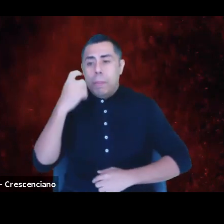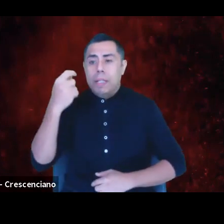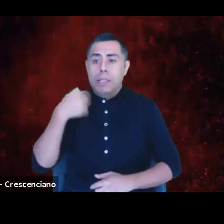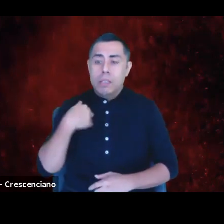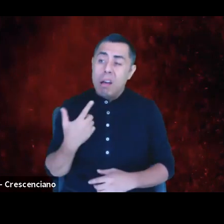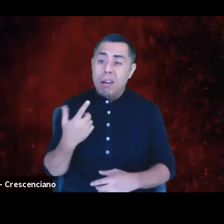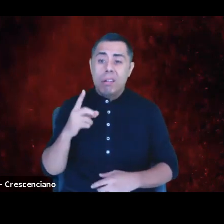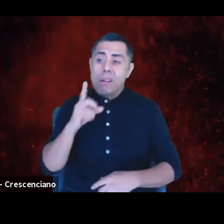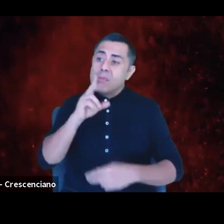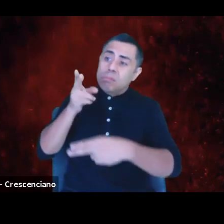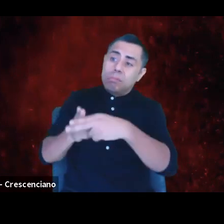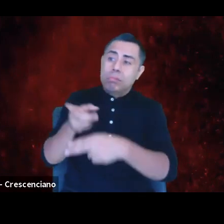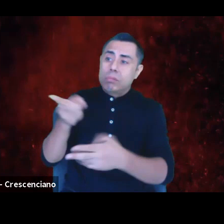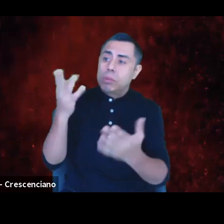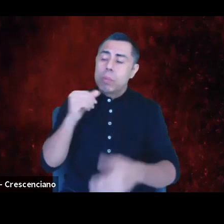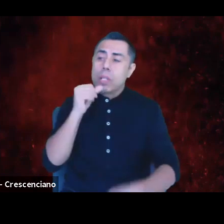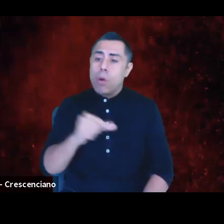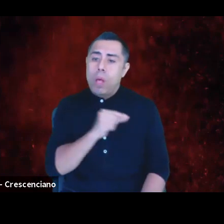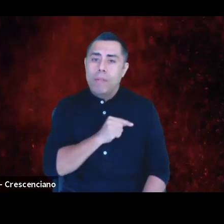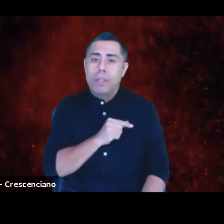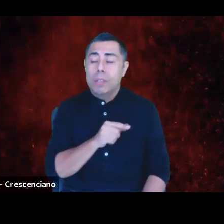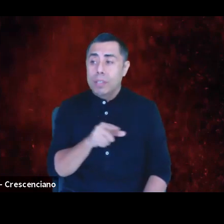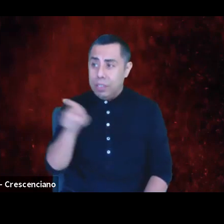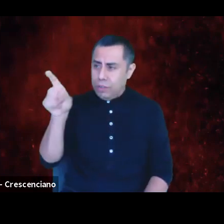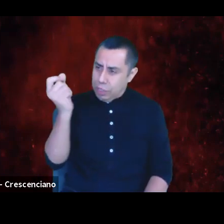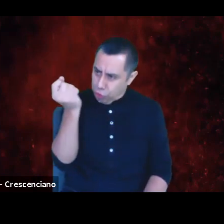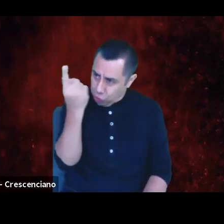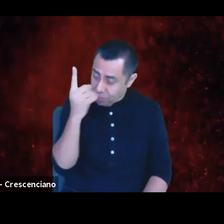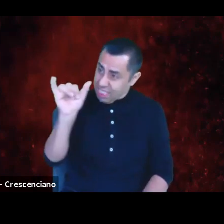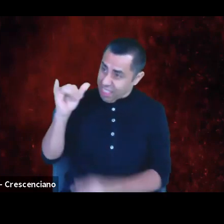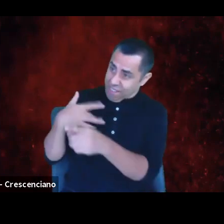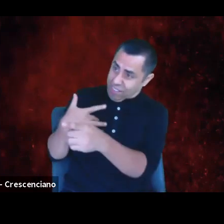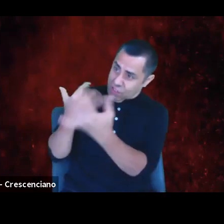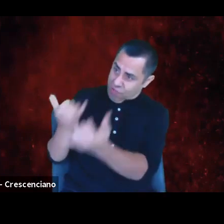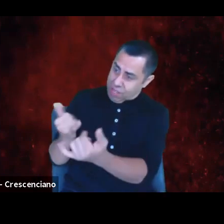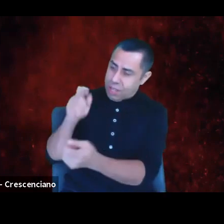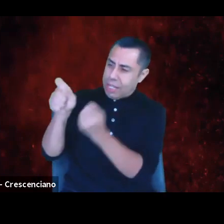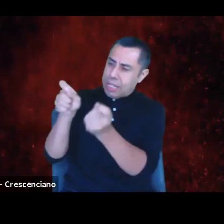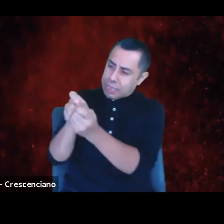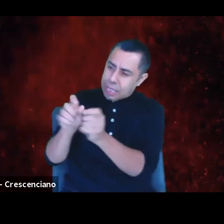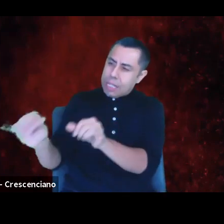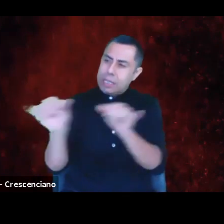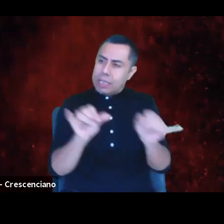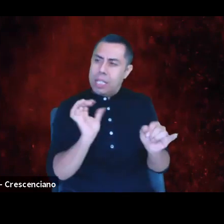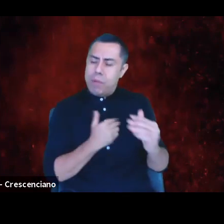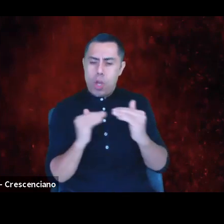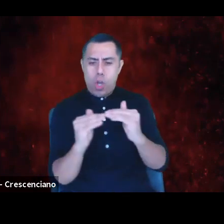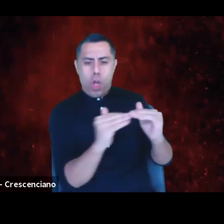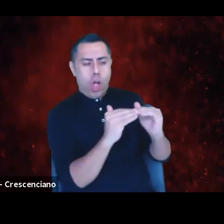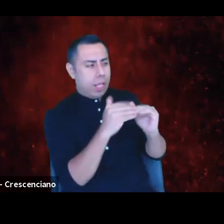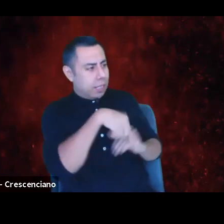they need to know that that is the exactly how my colleagues feel when their intelligence is challenged